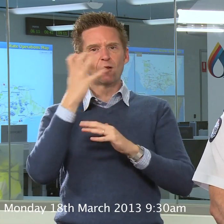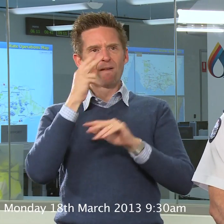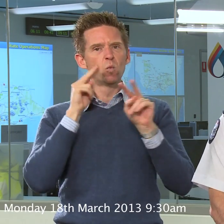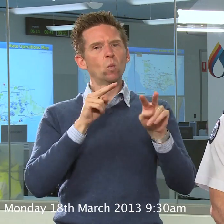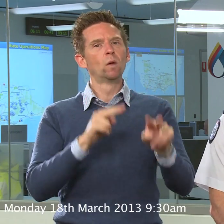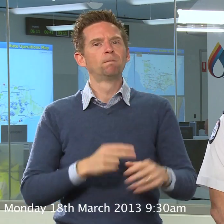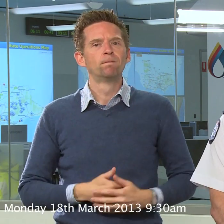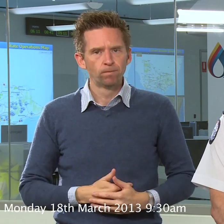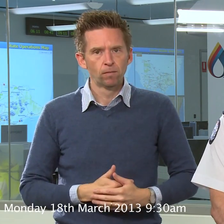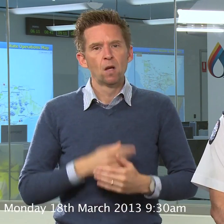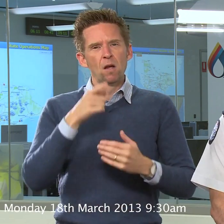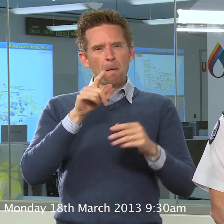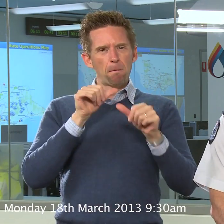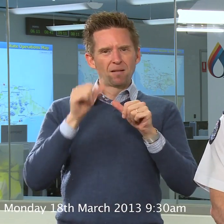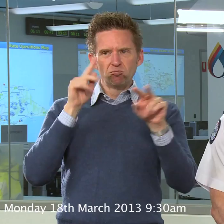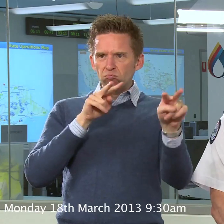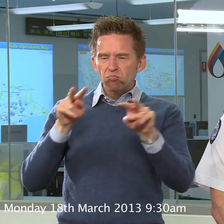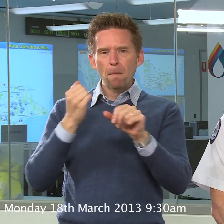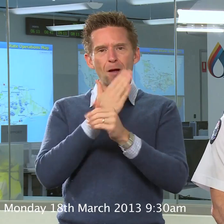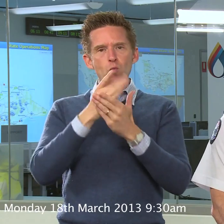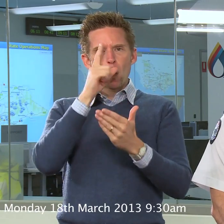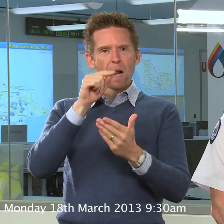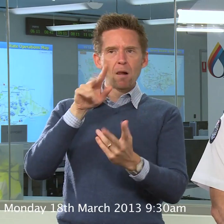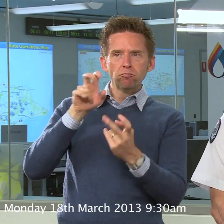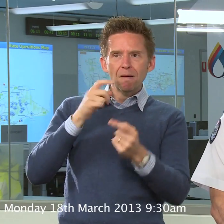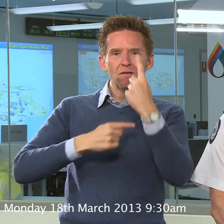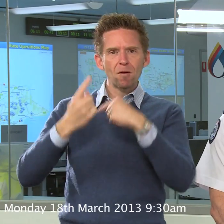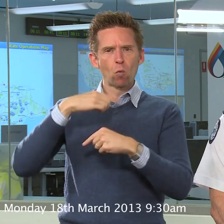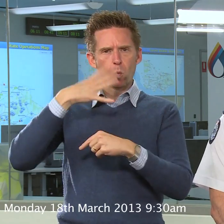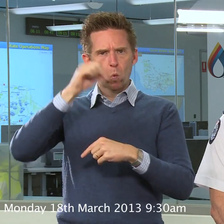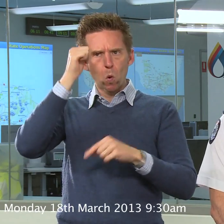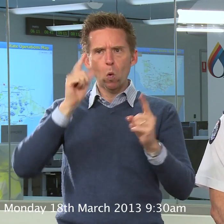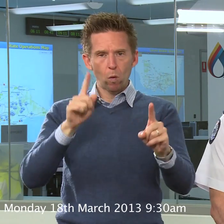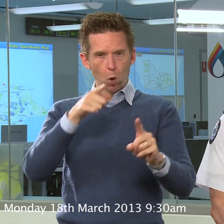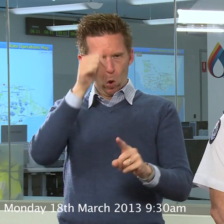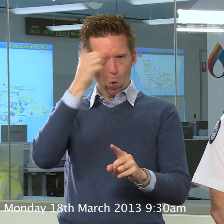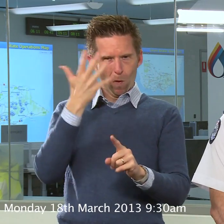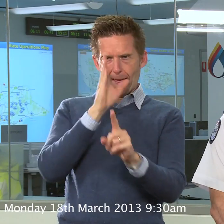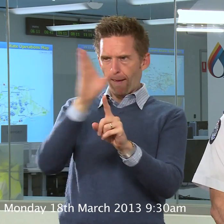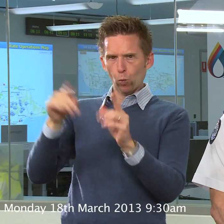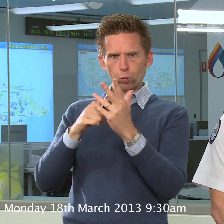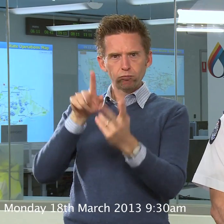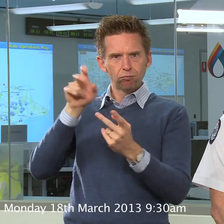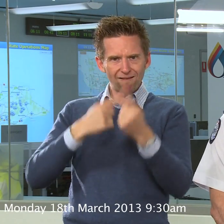The message again is stay tuned, stay connected to information you need to get. Know where to get information but more importantly know where to get it early.